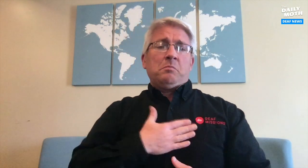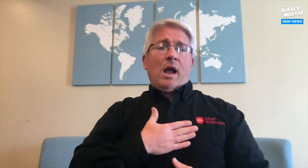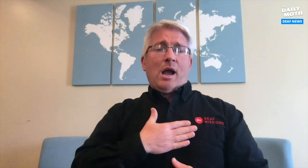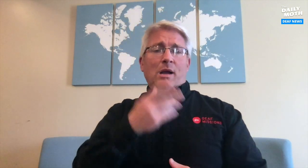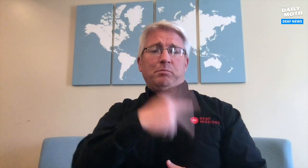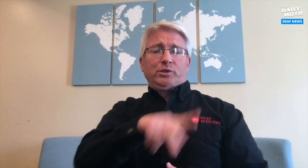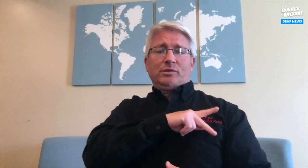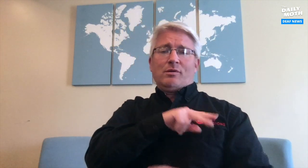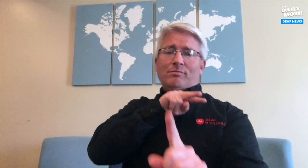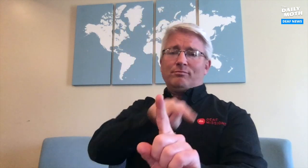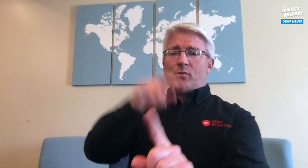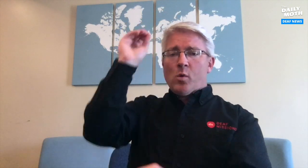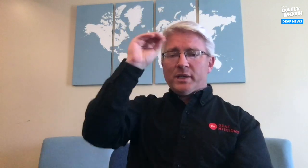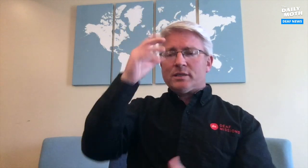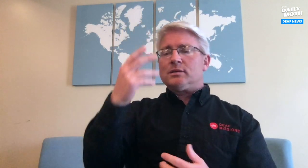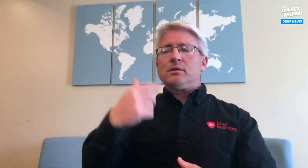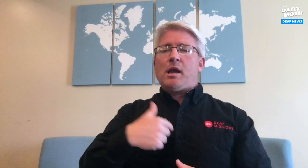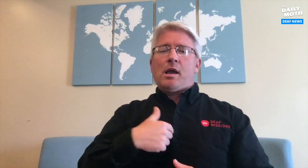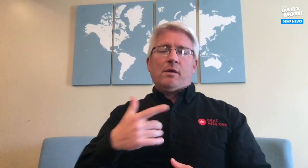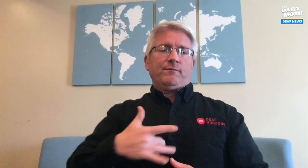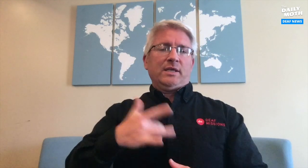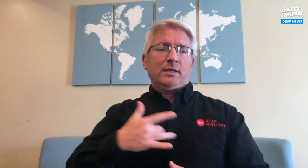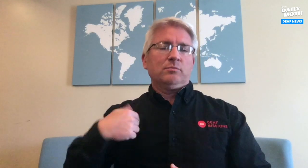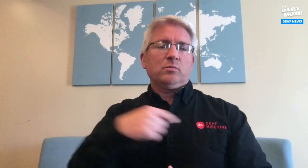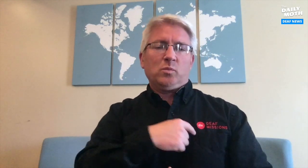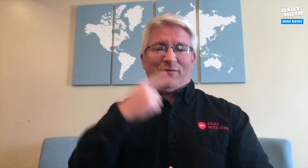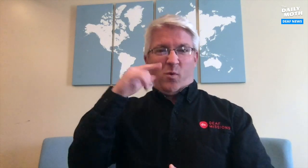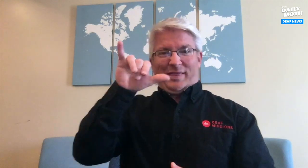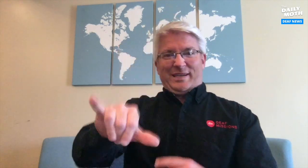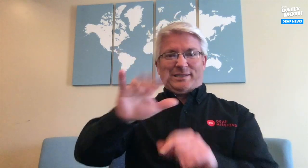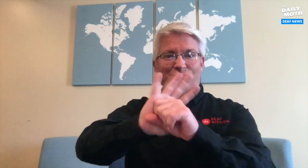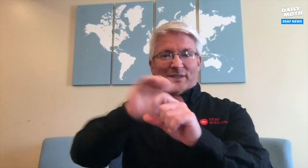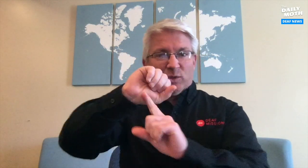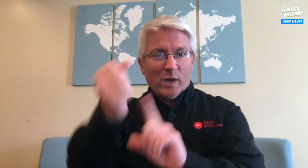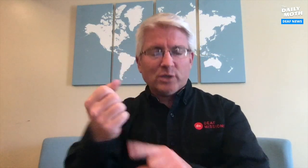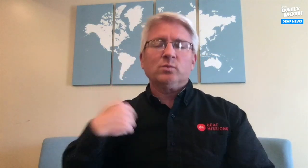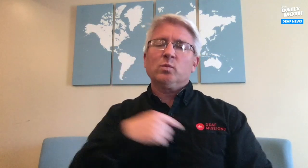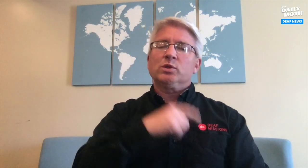My personal opinion: I feel that for this coronavirus situation,